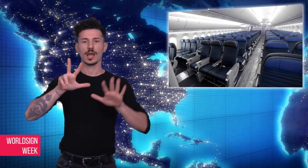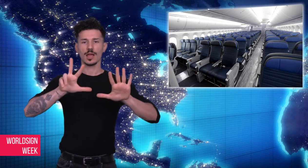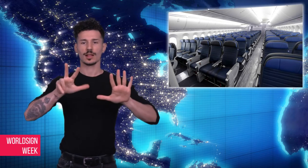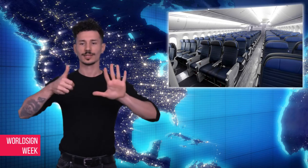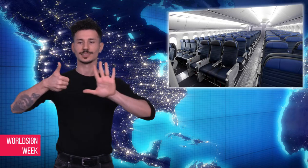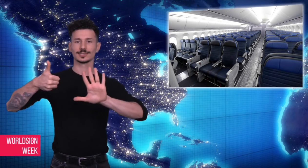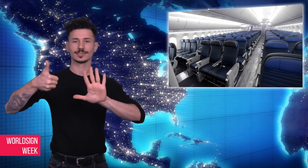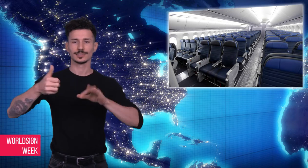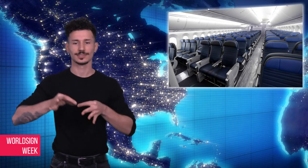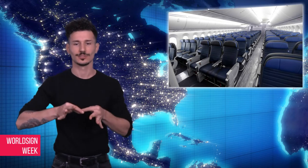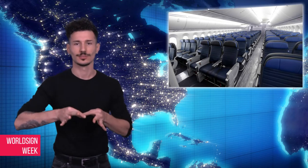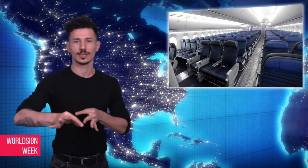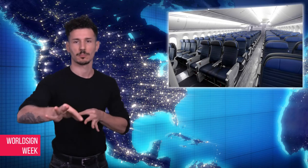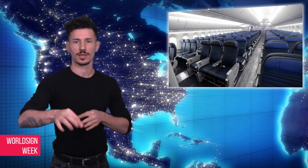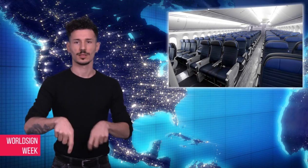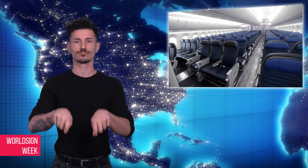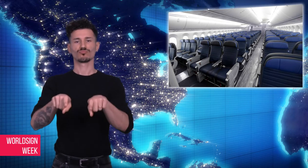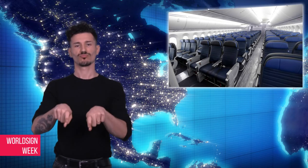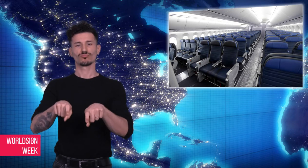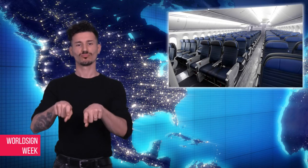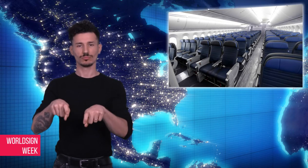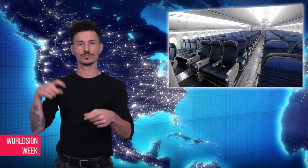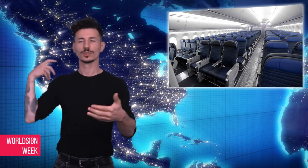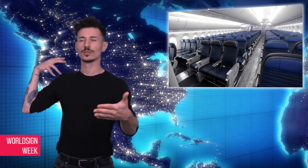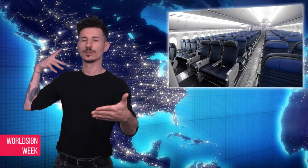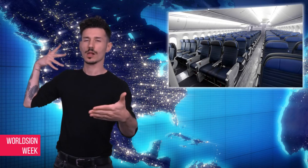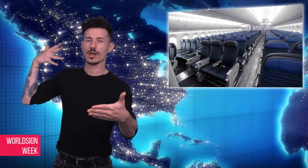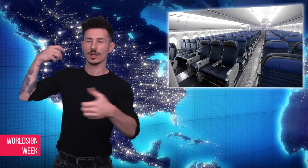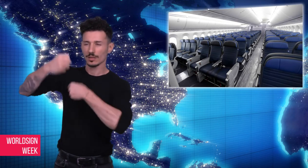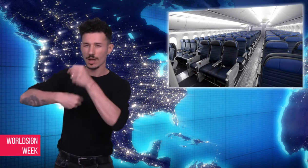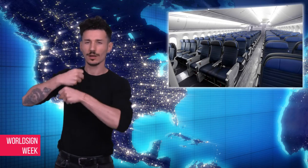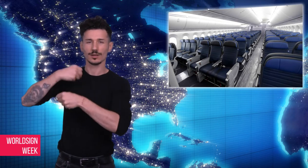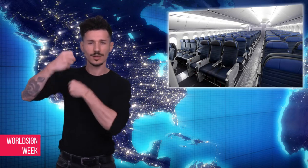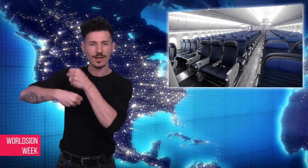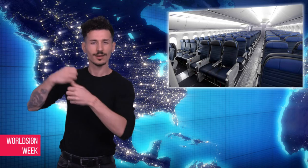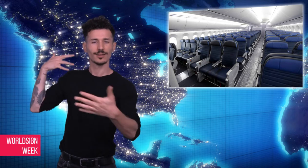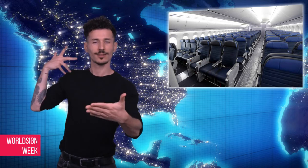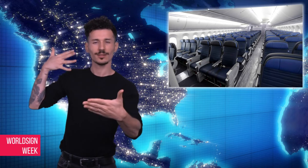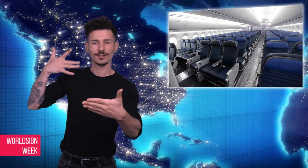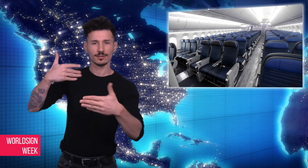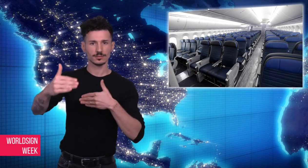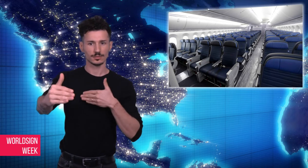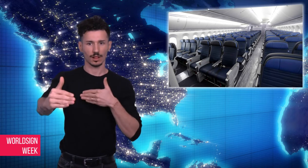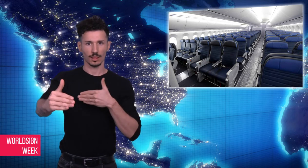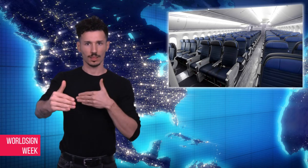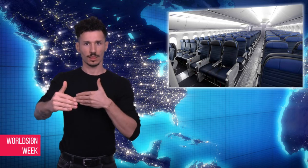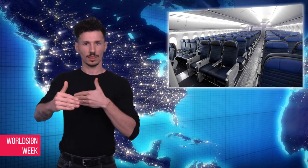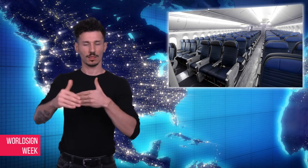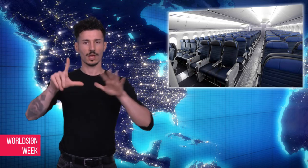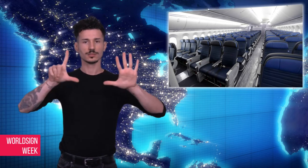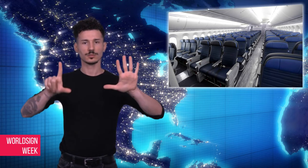for passengers in economy class, as companies try to